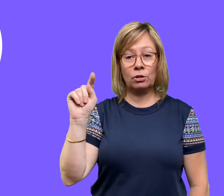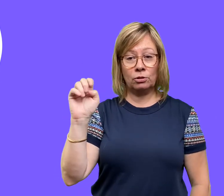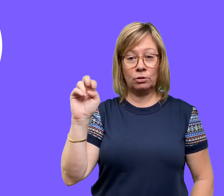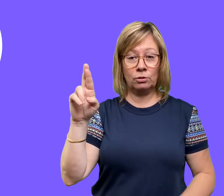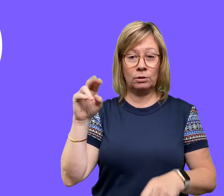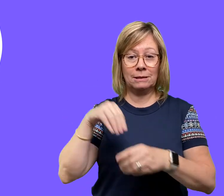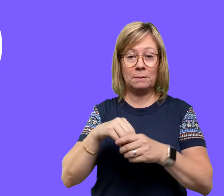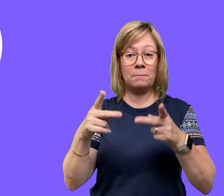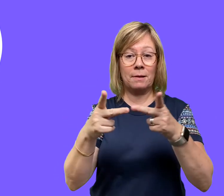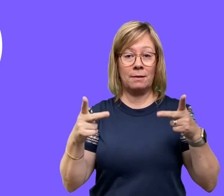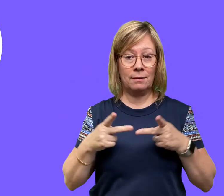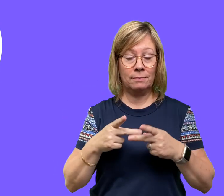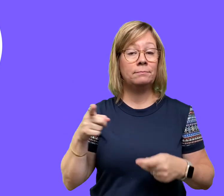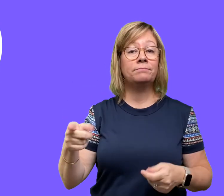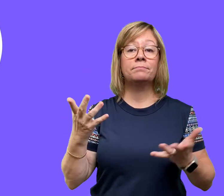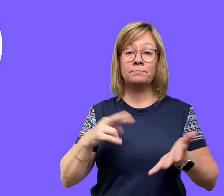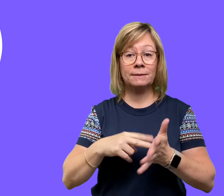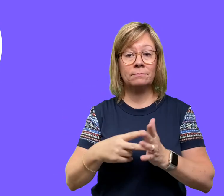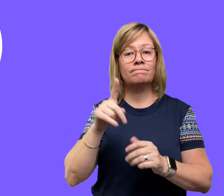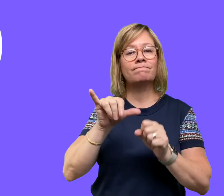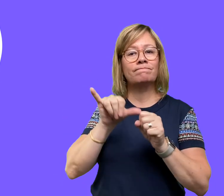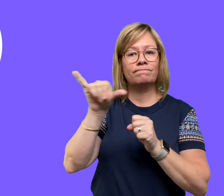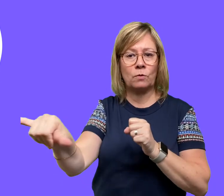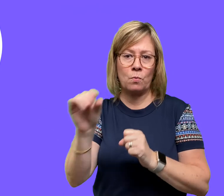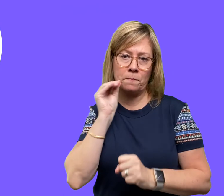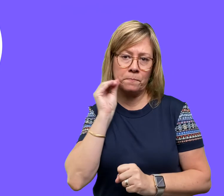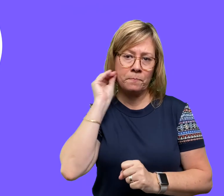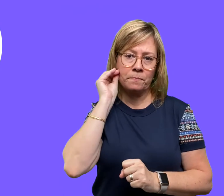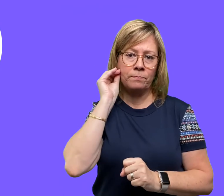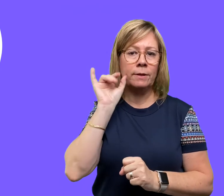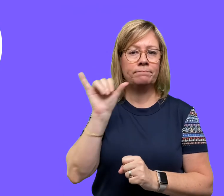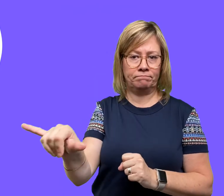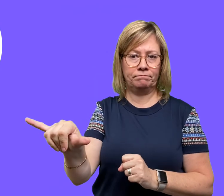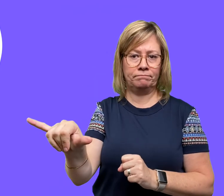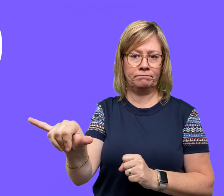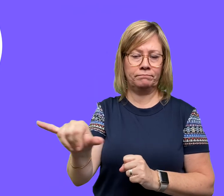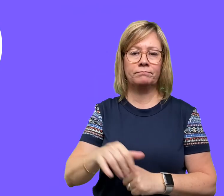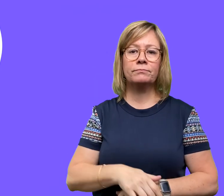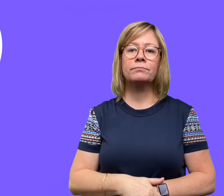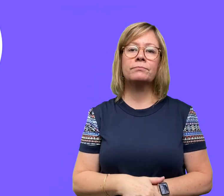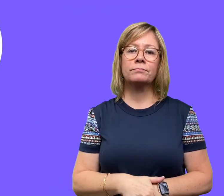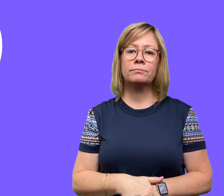Shelter-in-place. This means you must stay home and remain there.